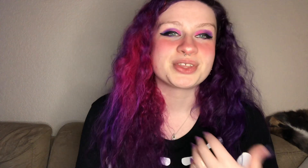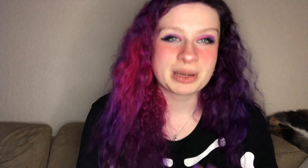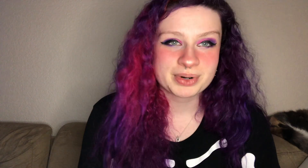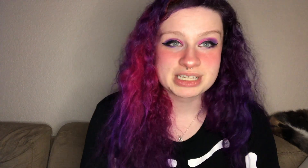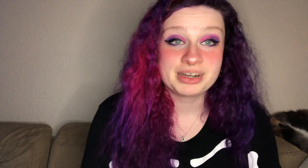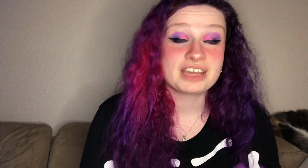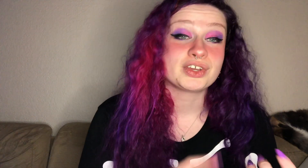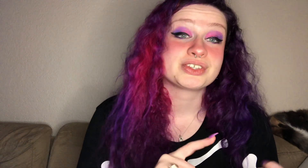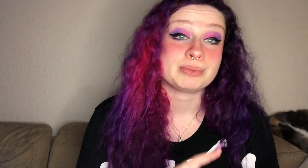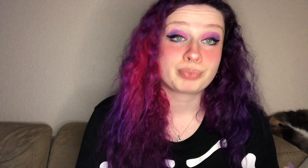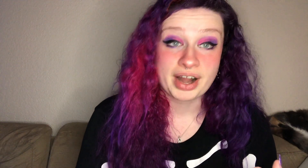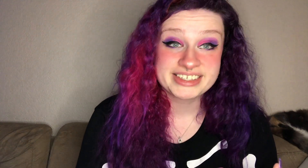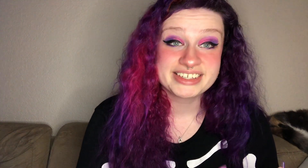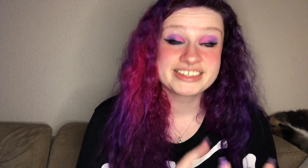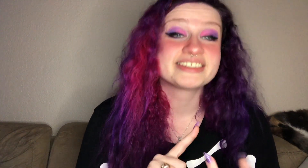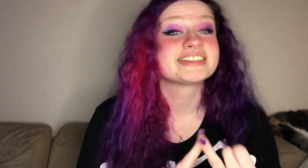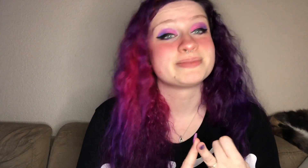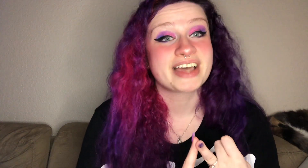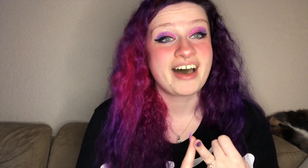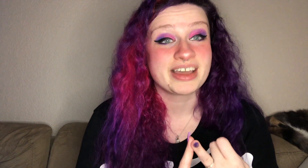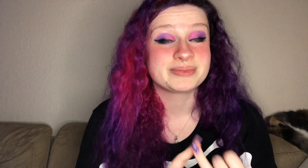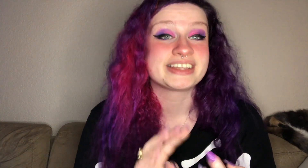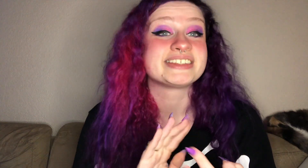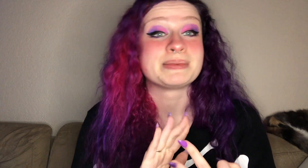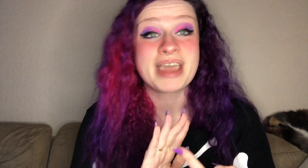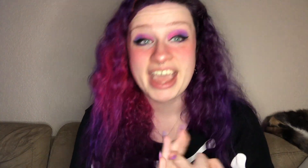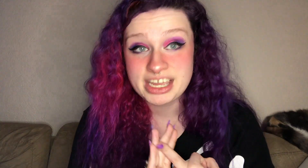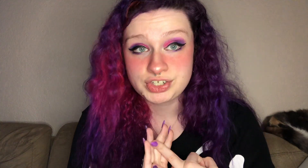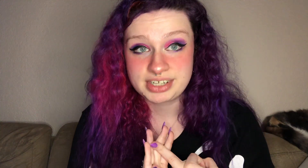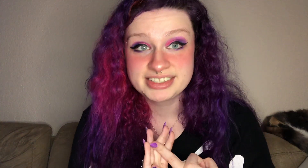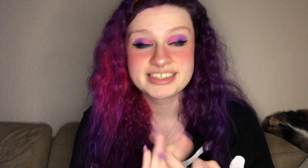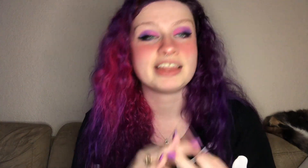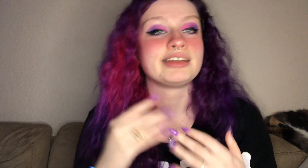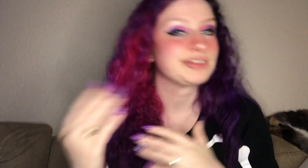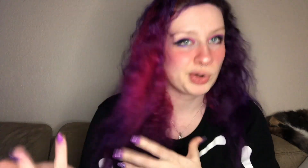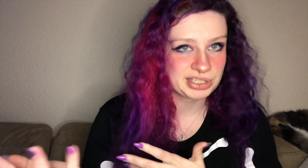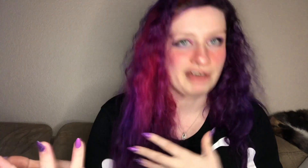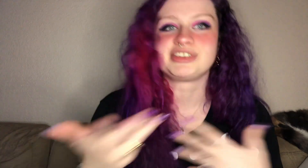numbers i'm going to give y'all some prices some times and some ages and then hold off and tell